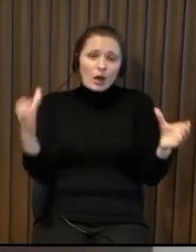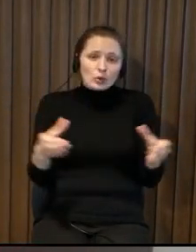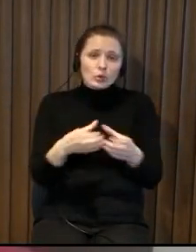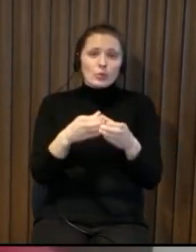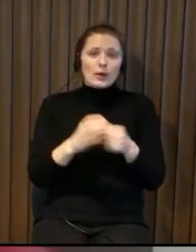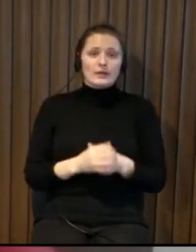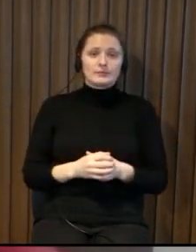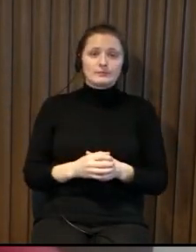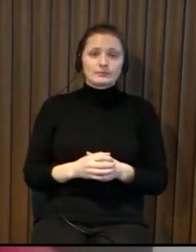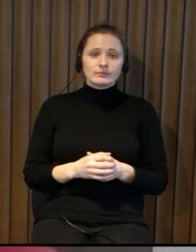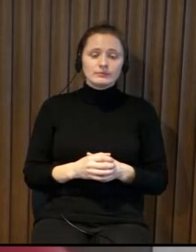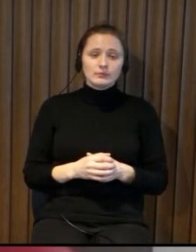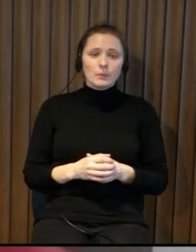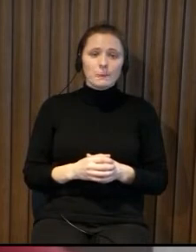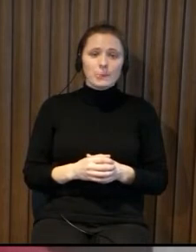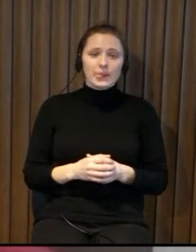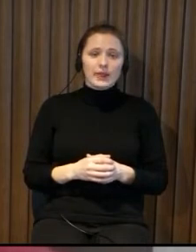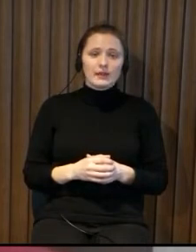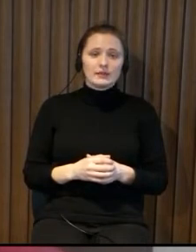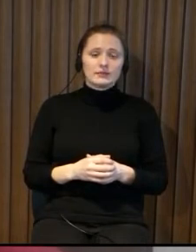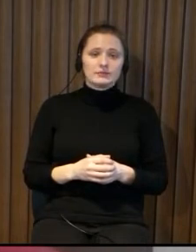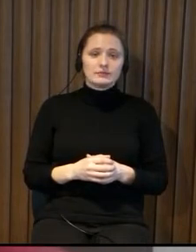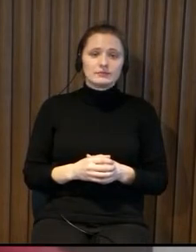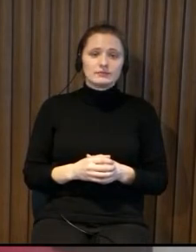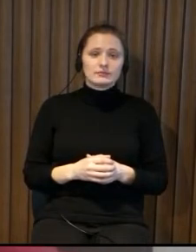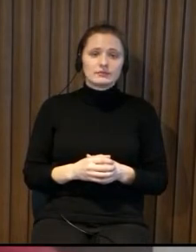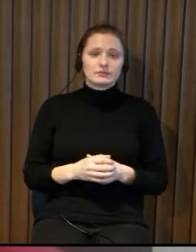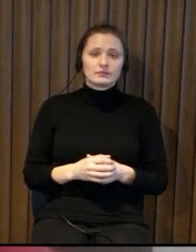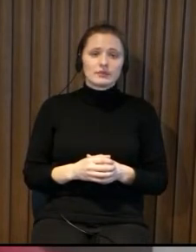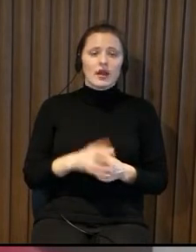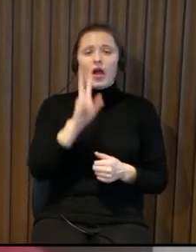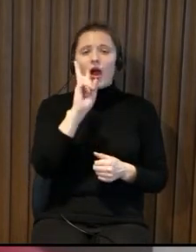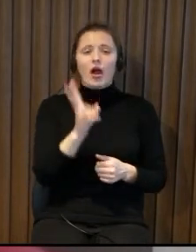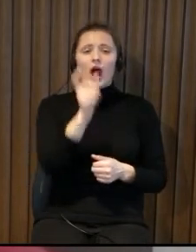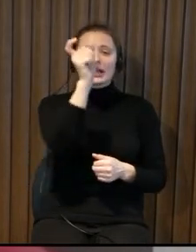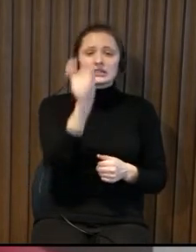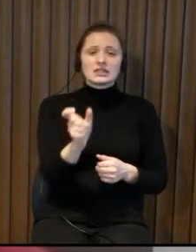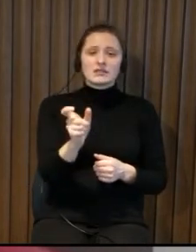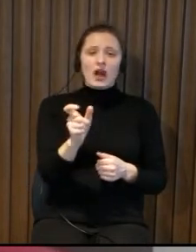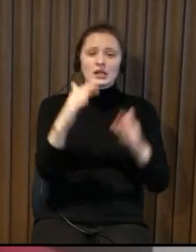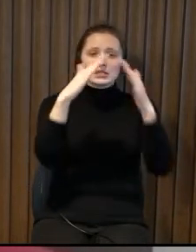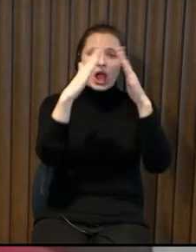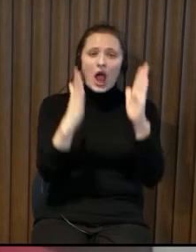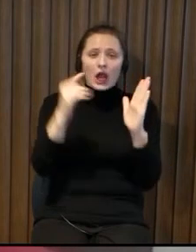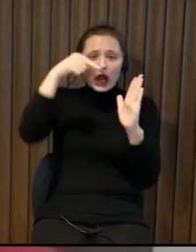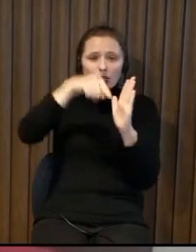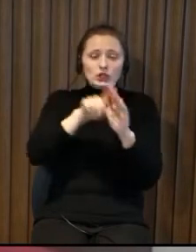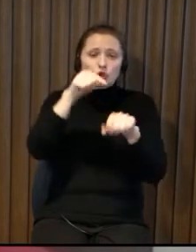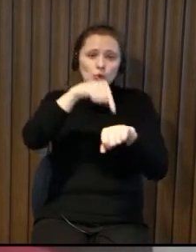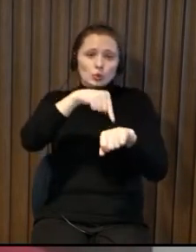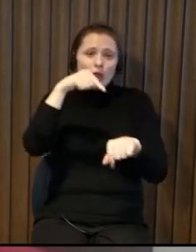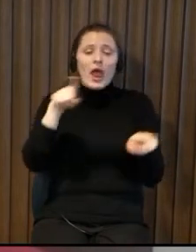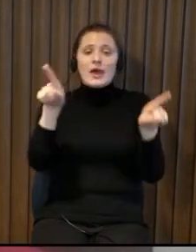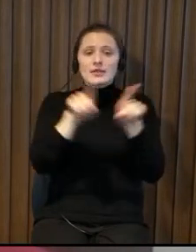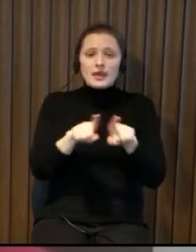means that this means and these possibilities are provided for only for one person and so the next